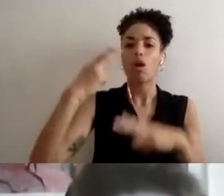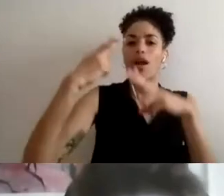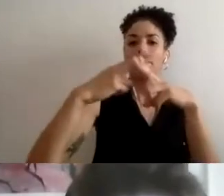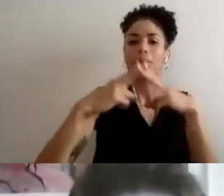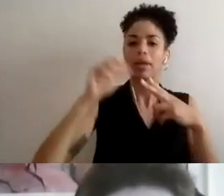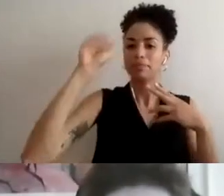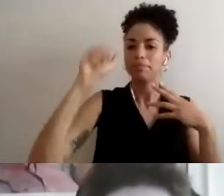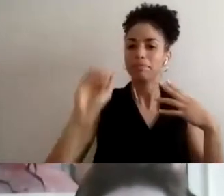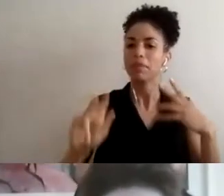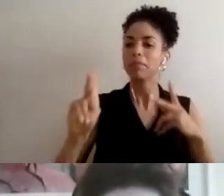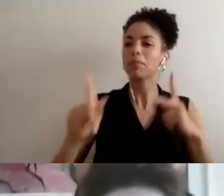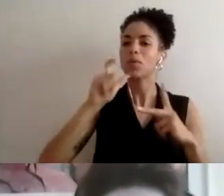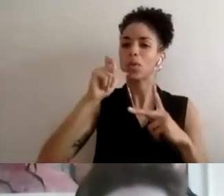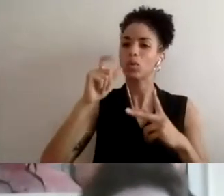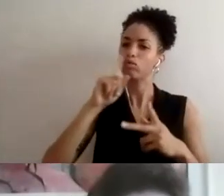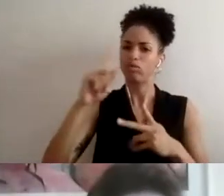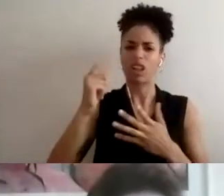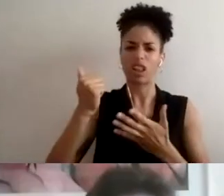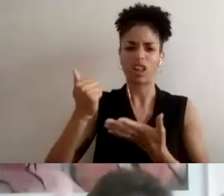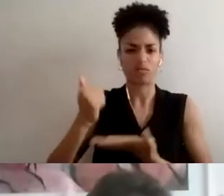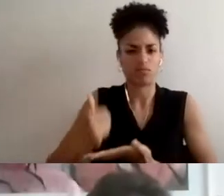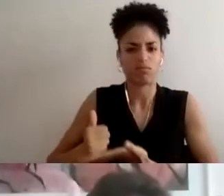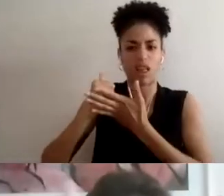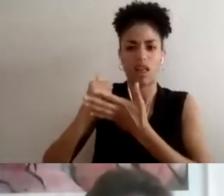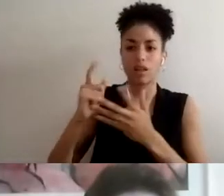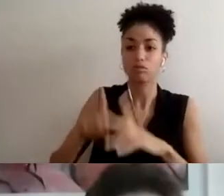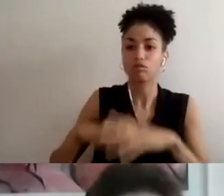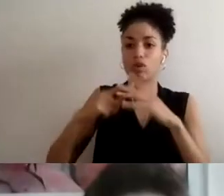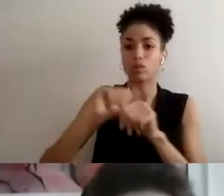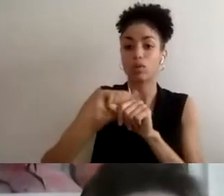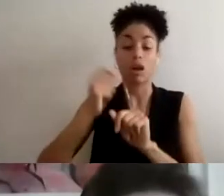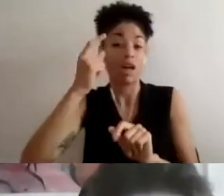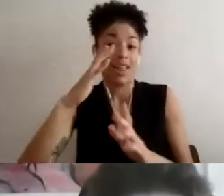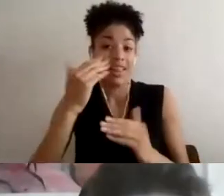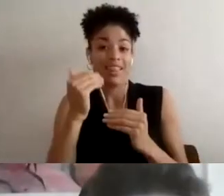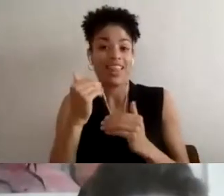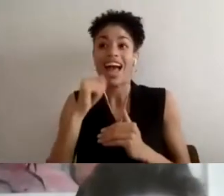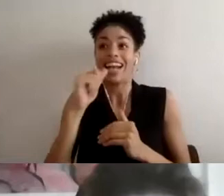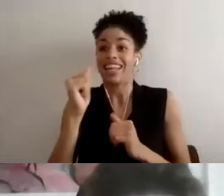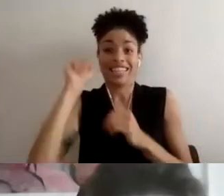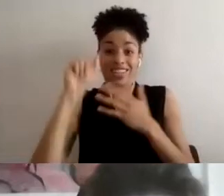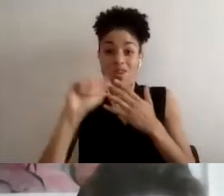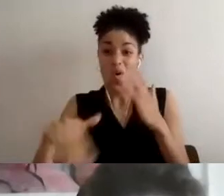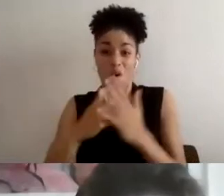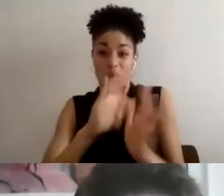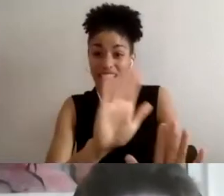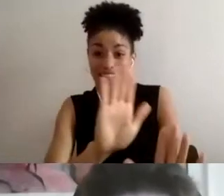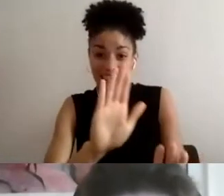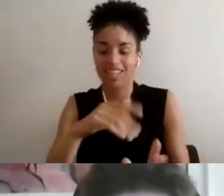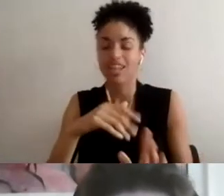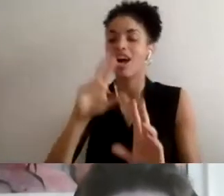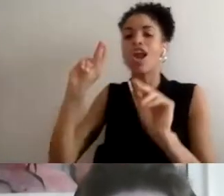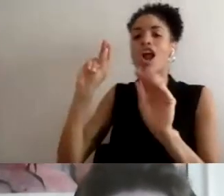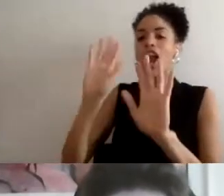Those were very few. KIRSTEN:That was not a comprehensive list by any